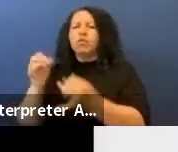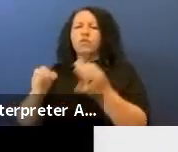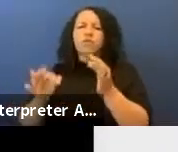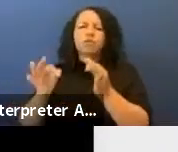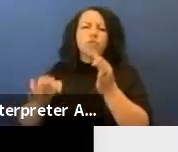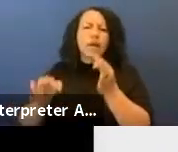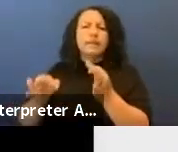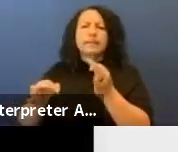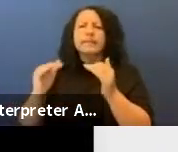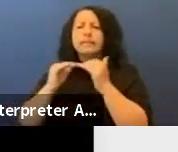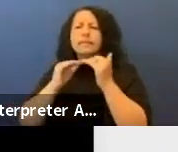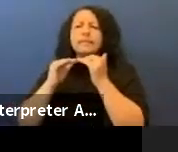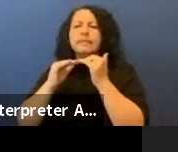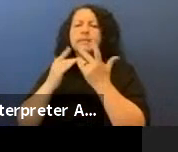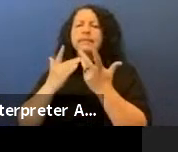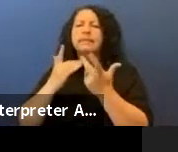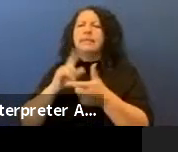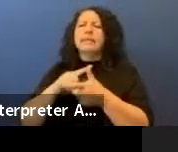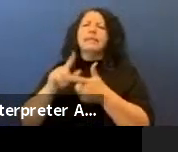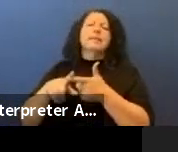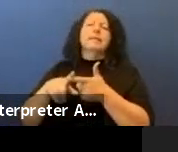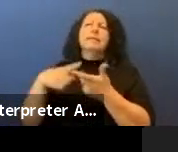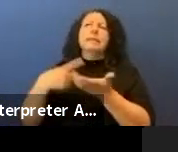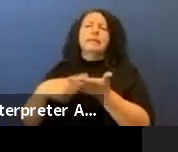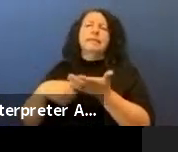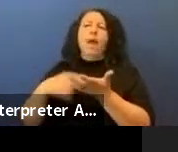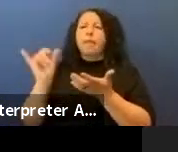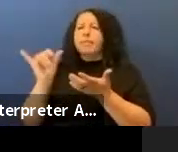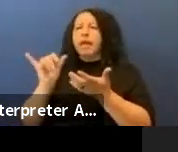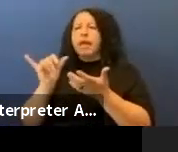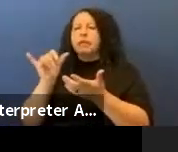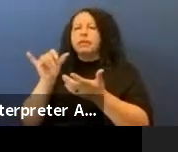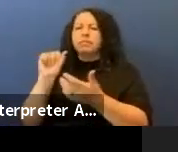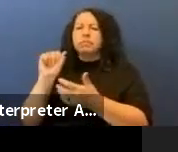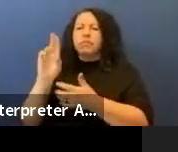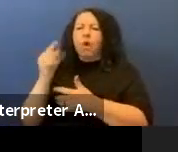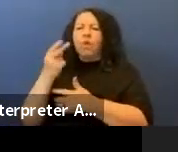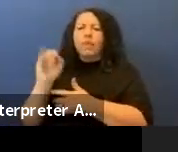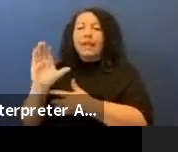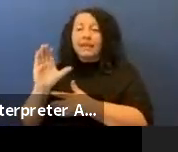"authentic" or "performative?"